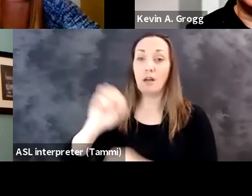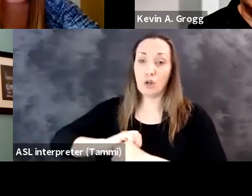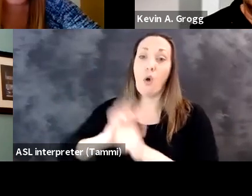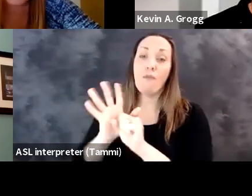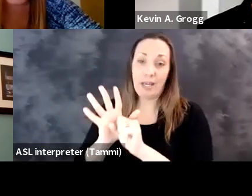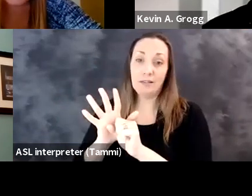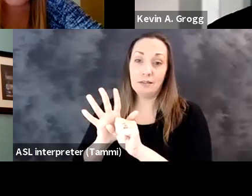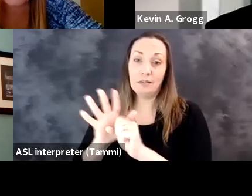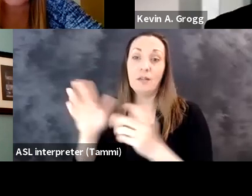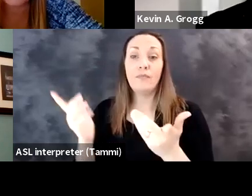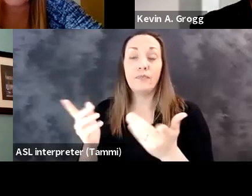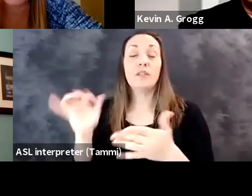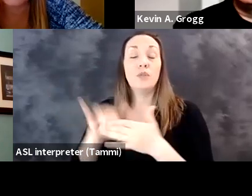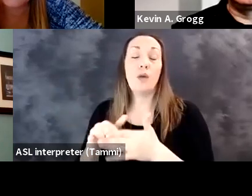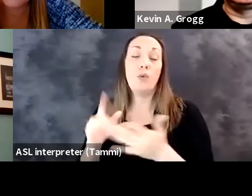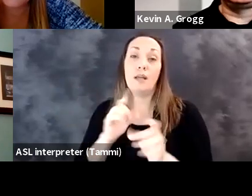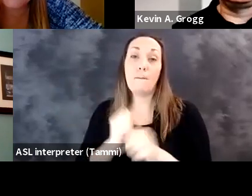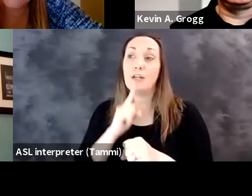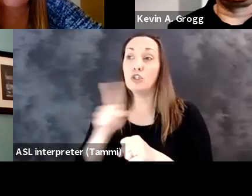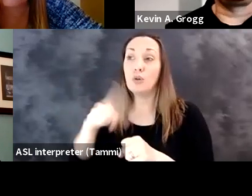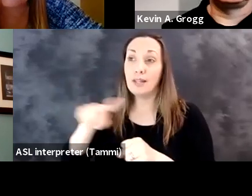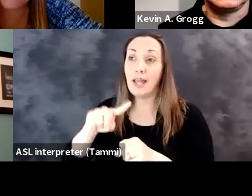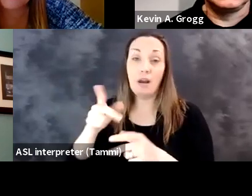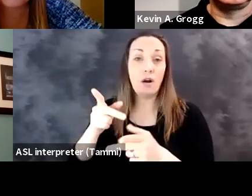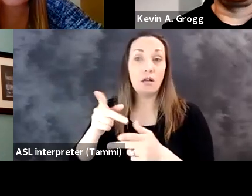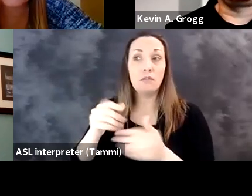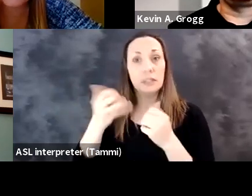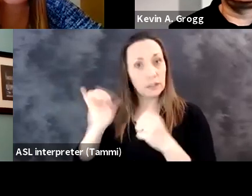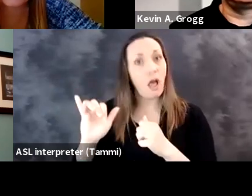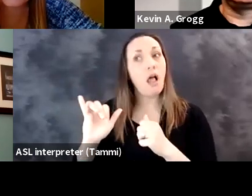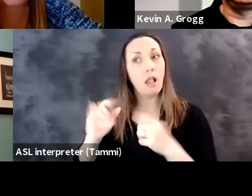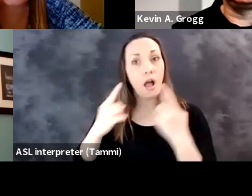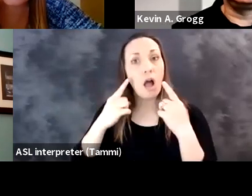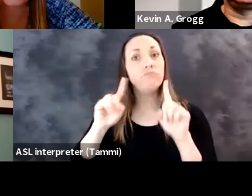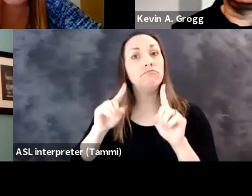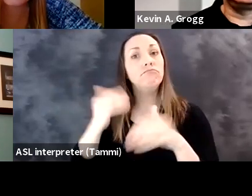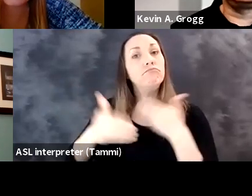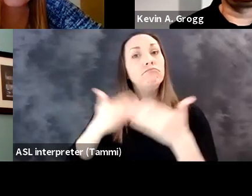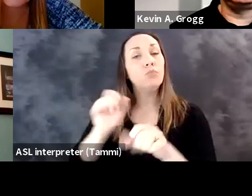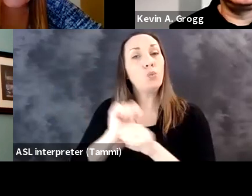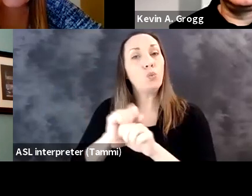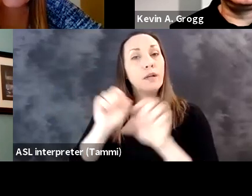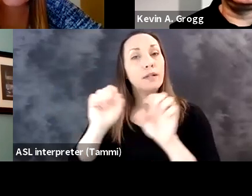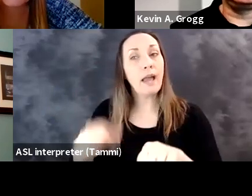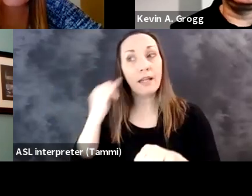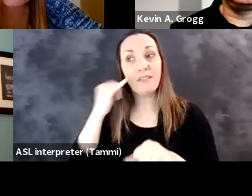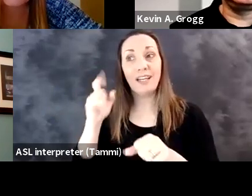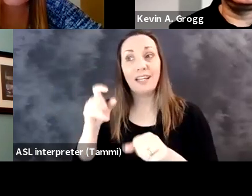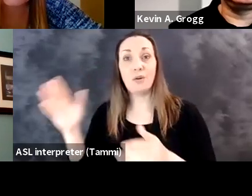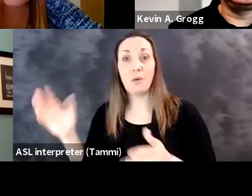with long covid, and we could respond then to the adjustments as necessary so productive.